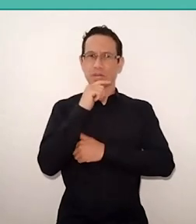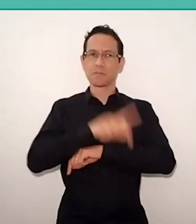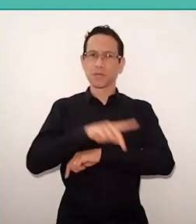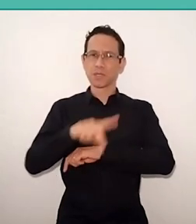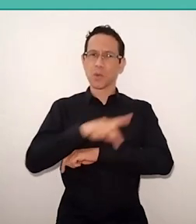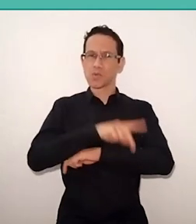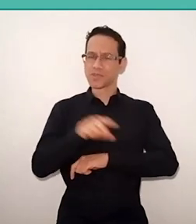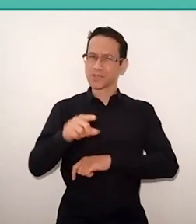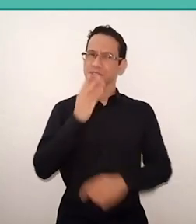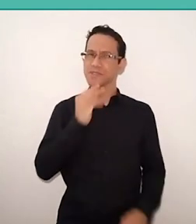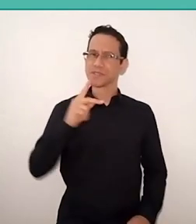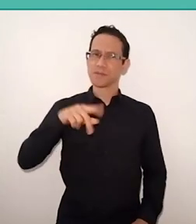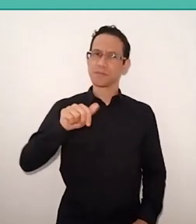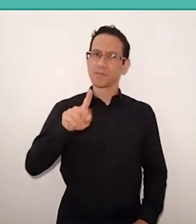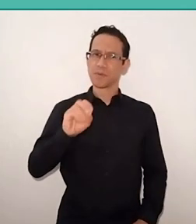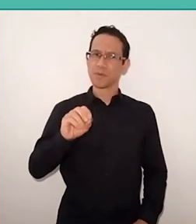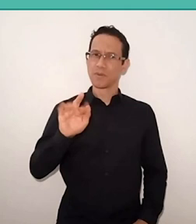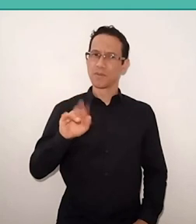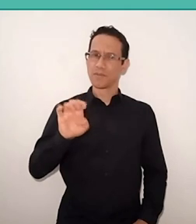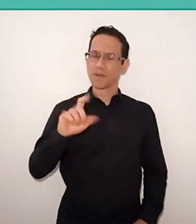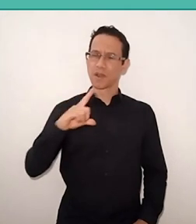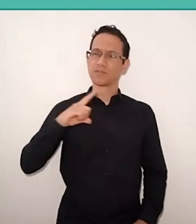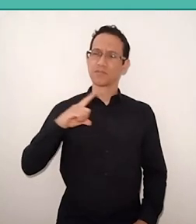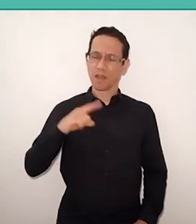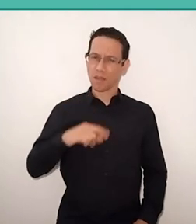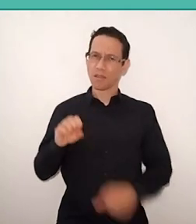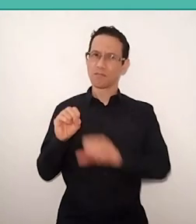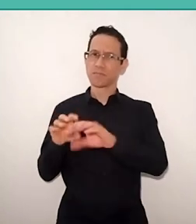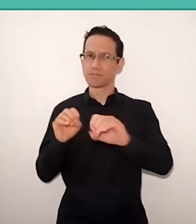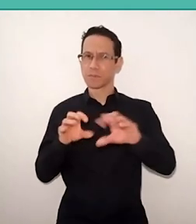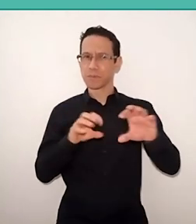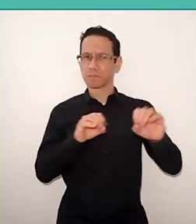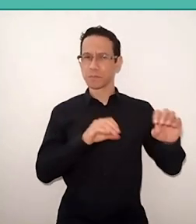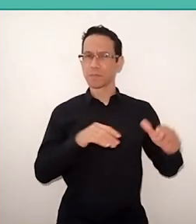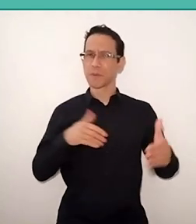is present in the field of African education. I really liked that